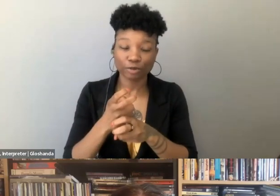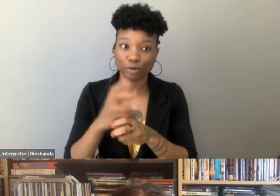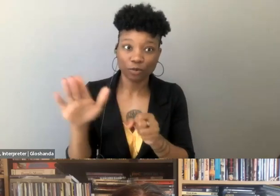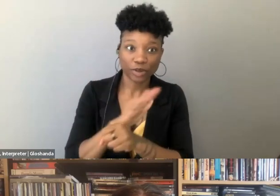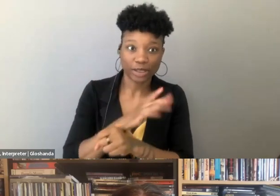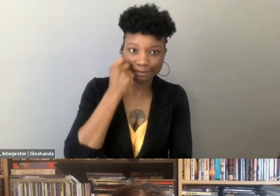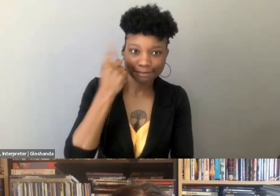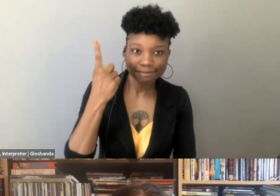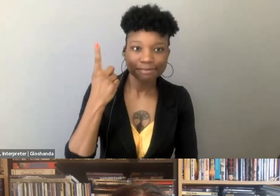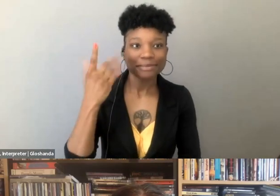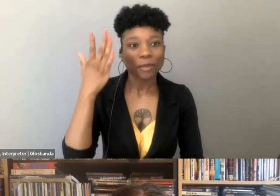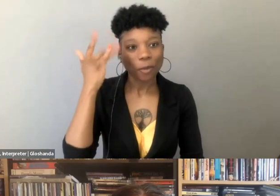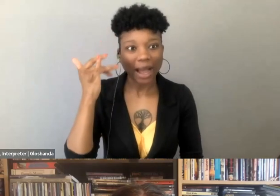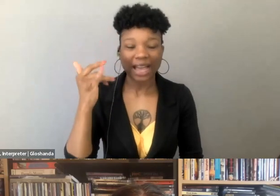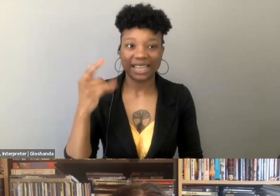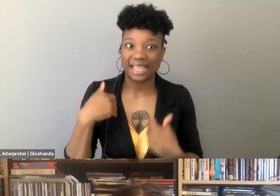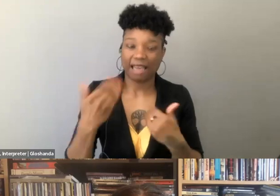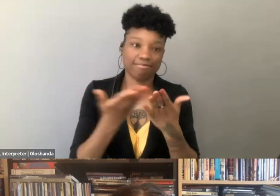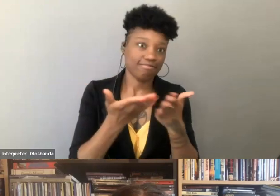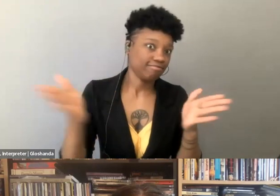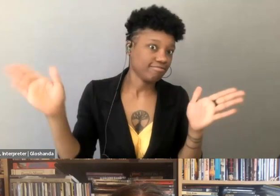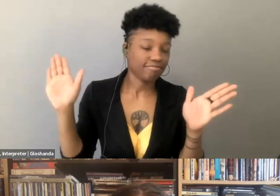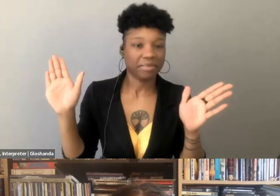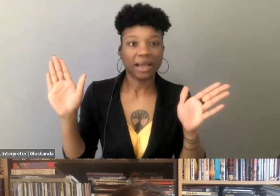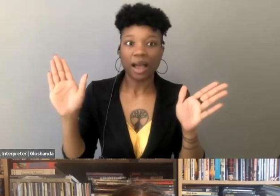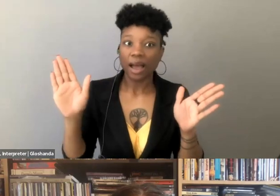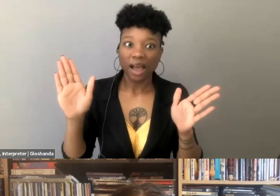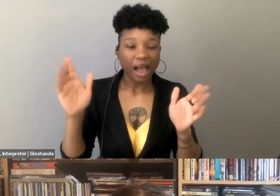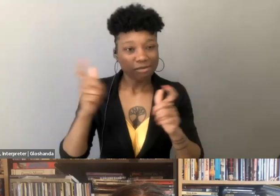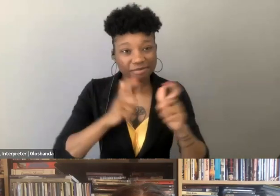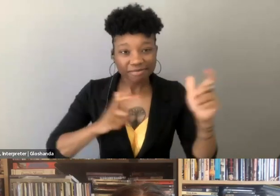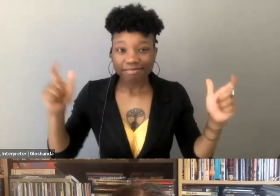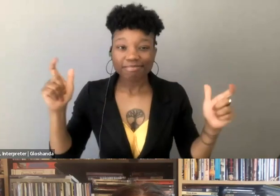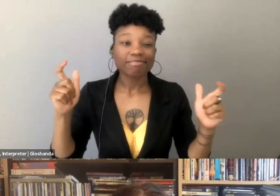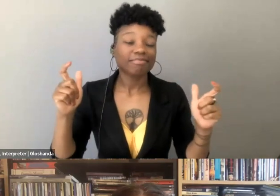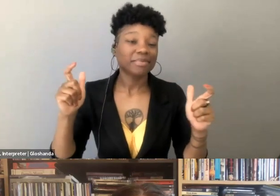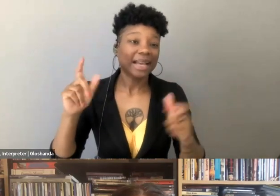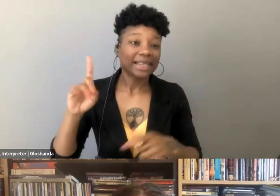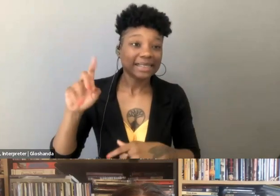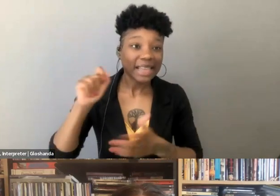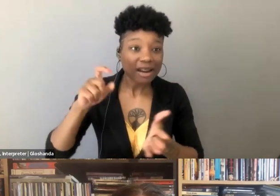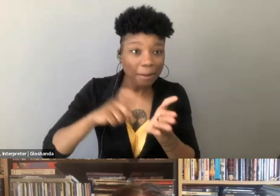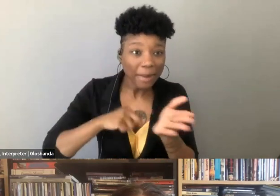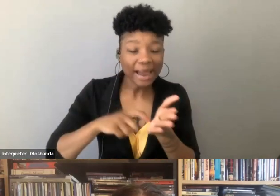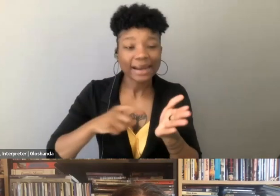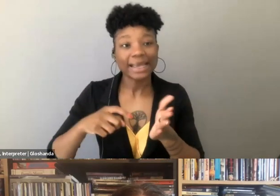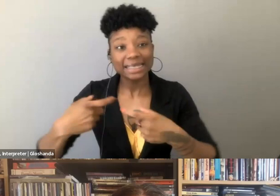in part because of the vast scale and form of data mining, digital surveillance and digital infrastructure